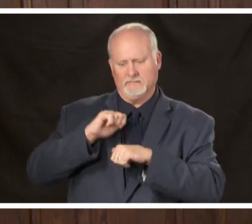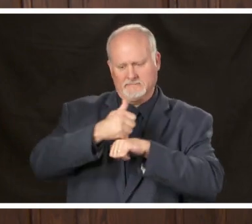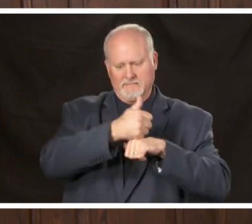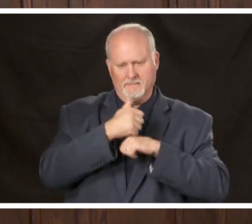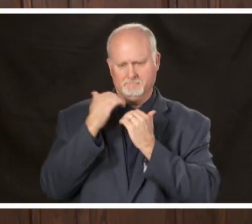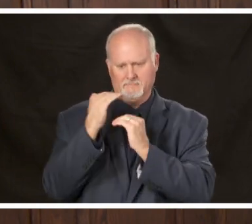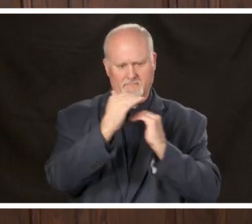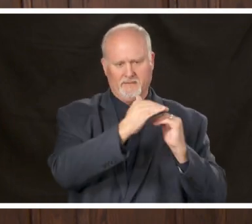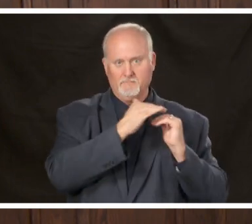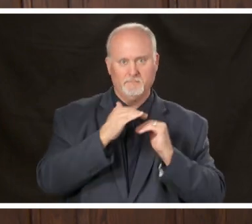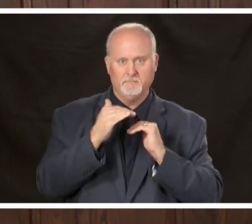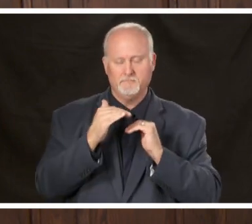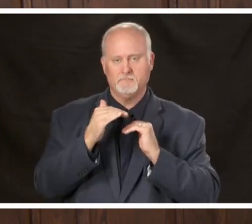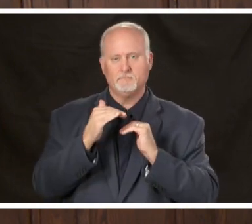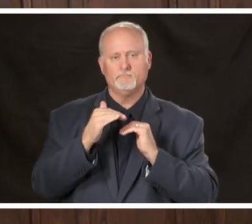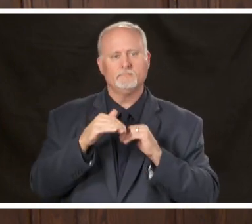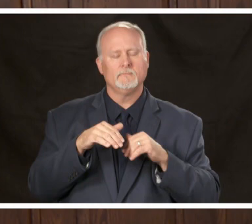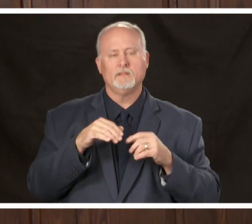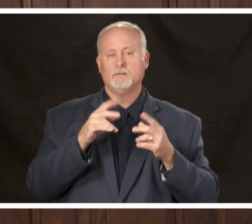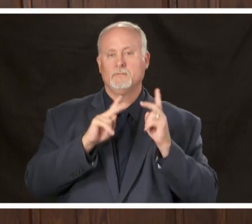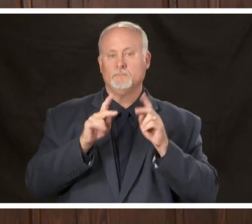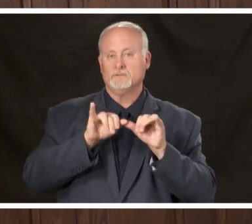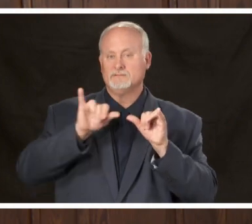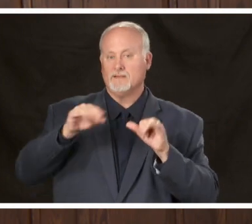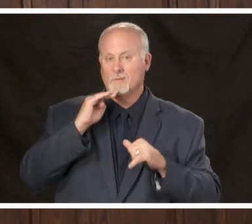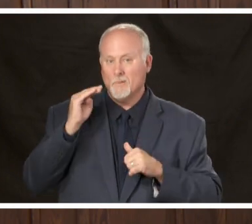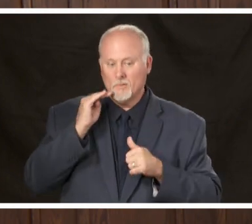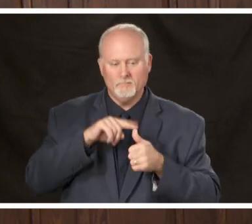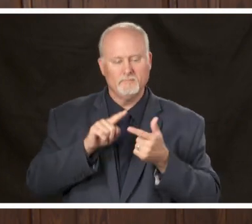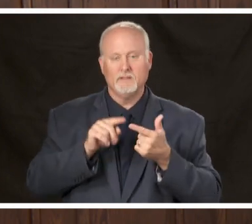place people began to stay at home people begin to practice social